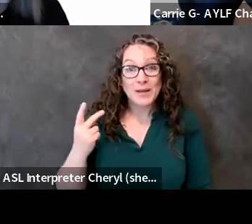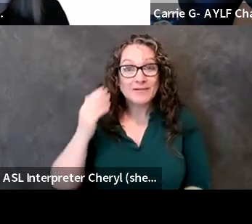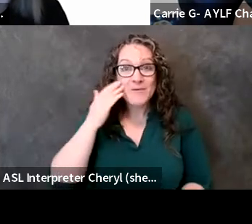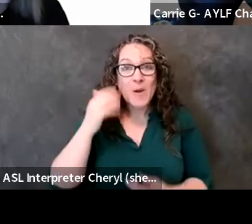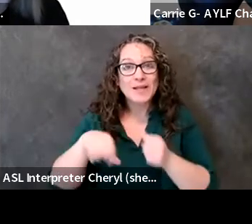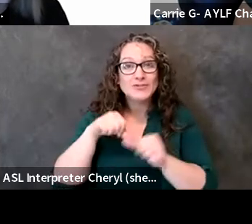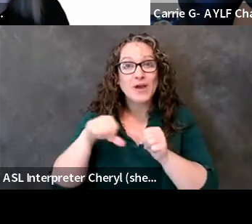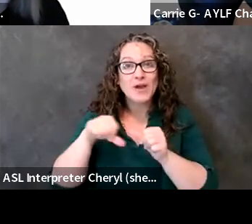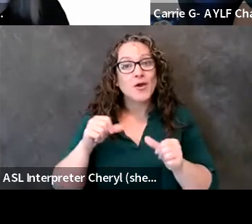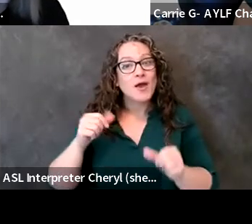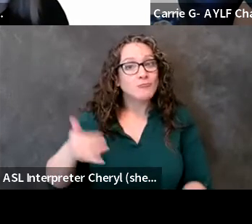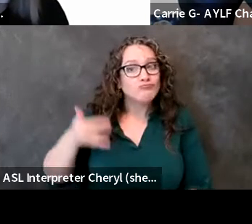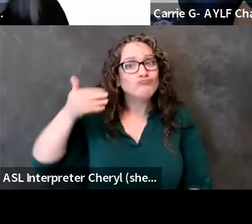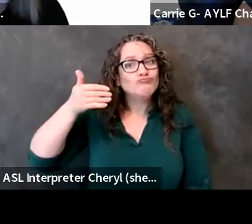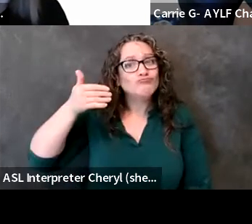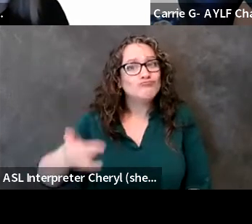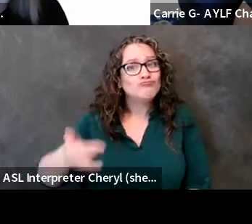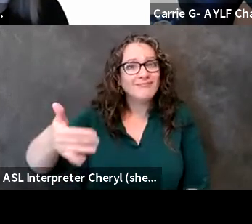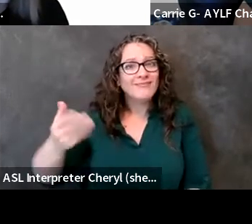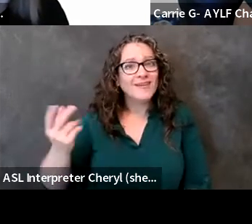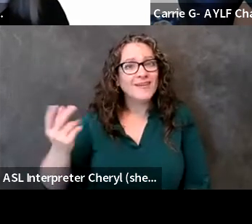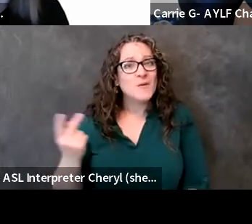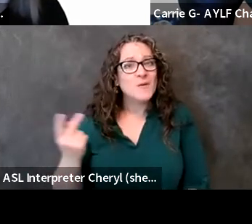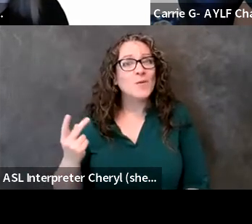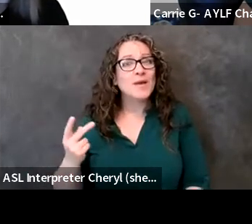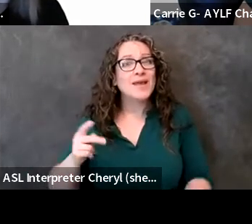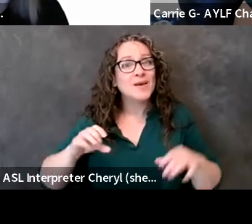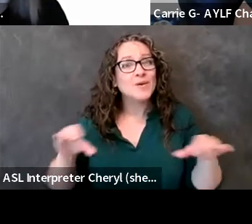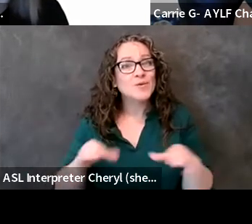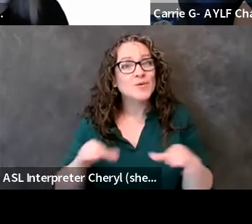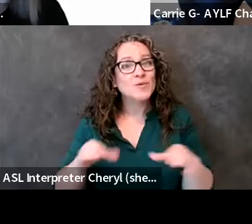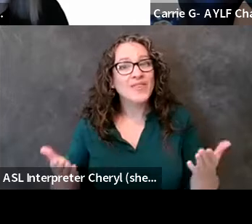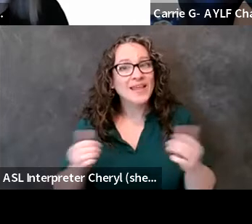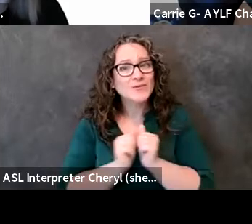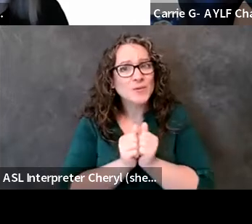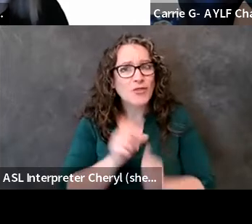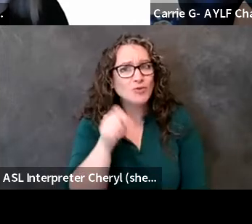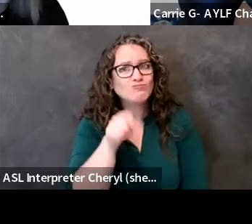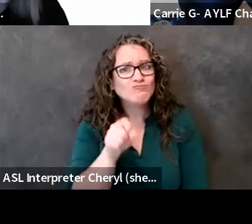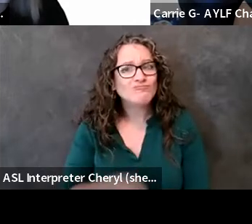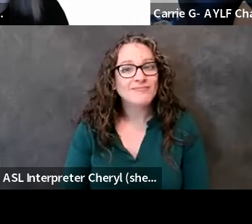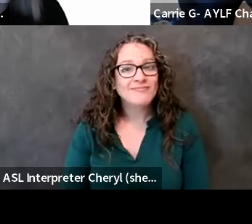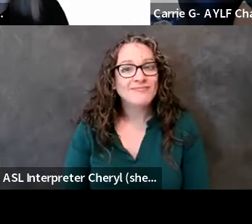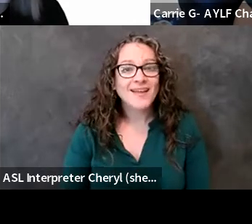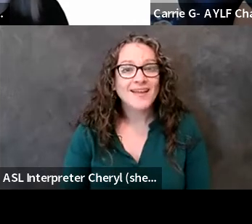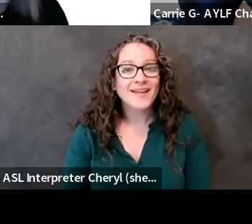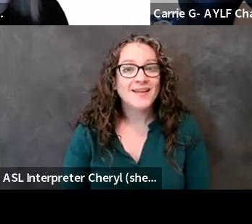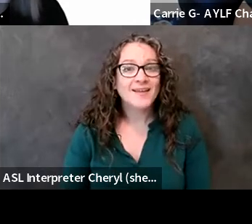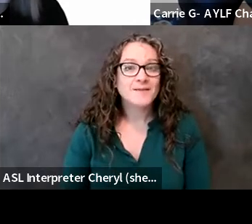occasionally we'll um we will do things together i recently did a interview with pbs